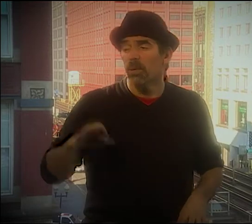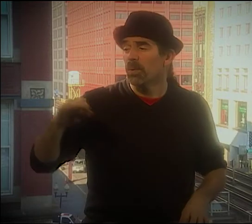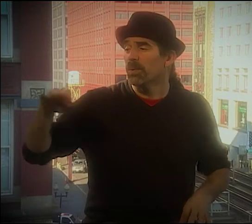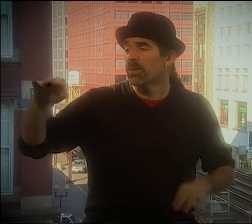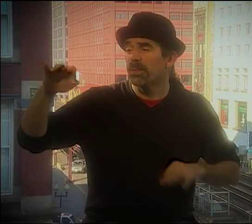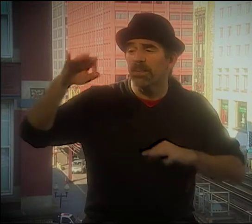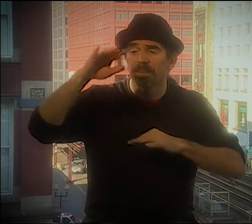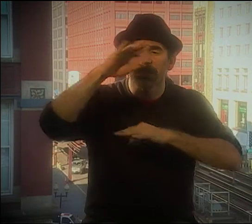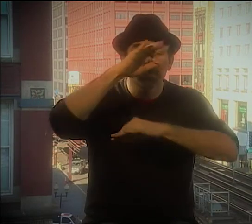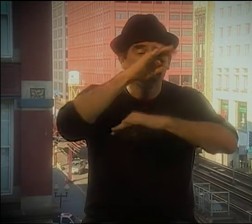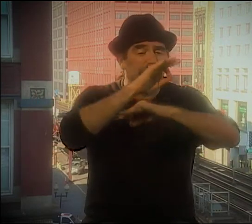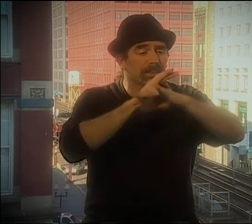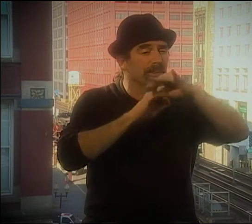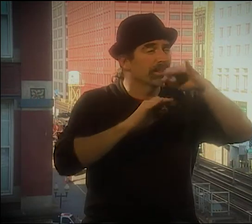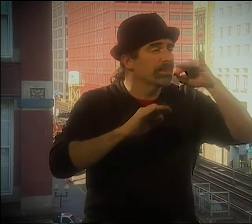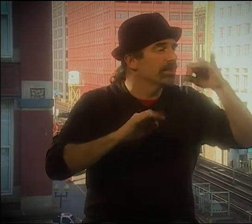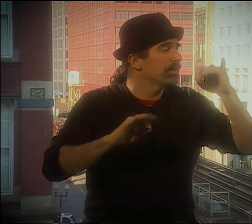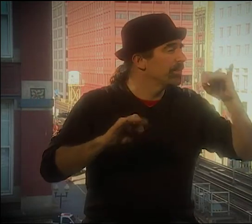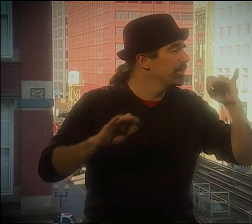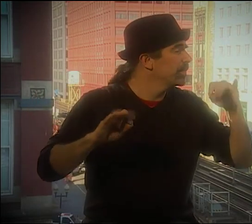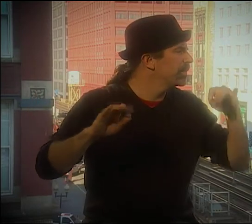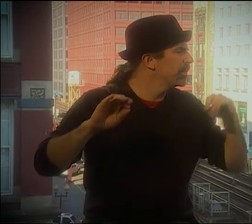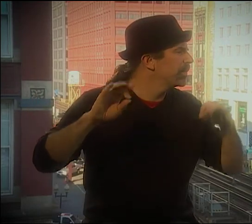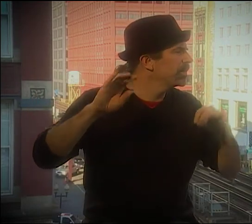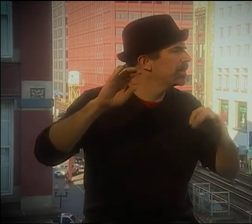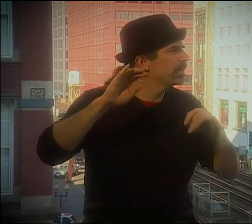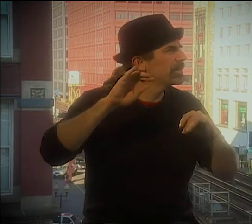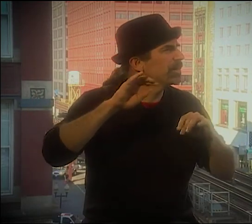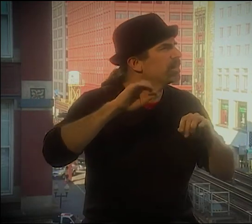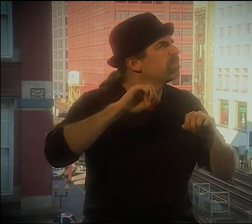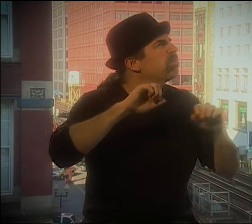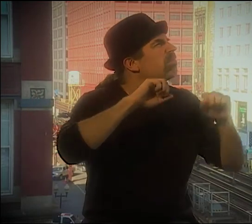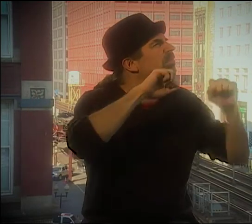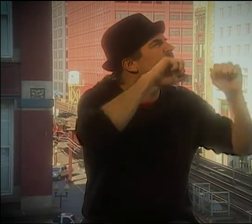"S," "F." "S," "F." OK, LET ME SEE.